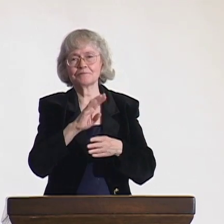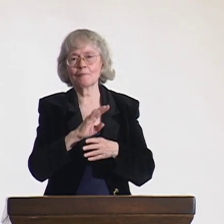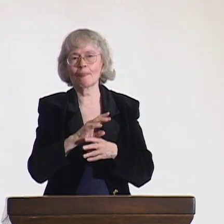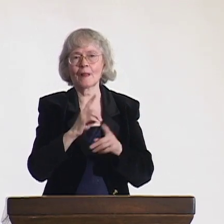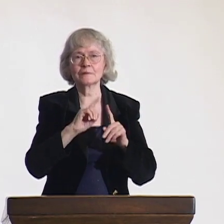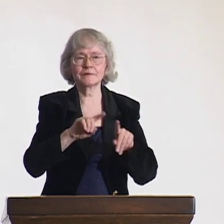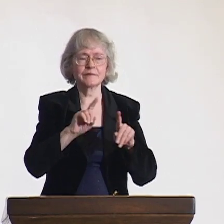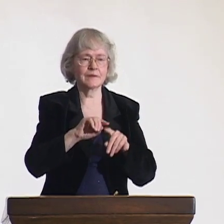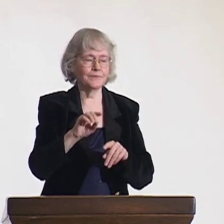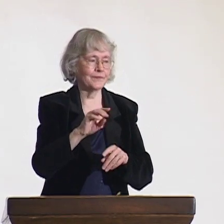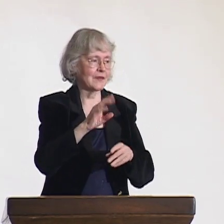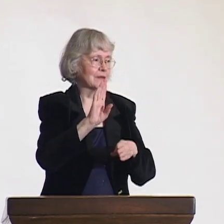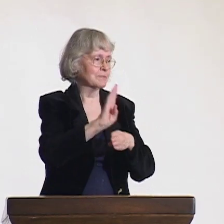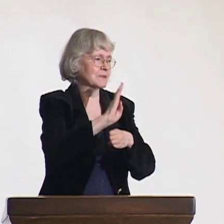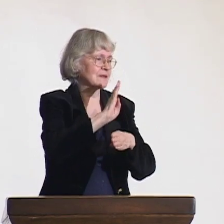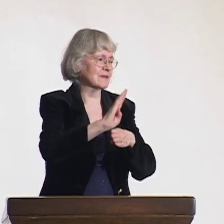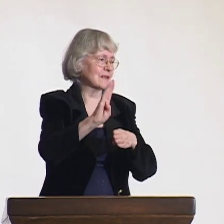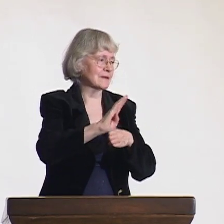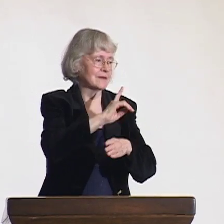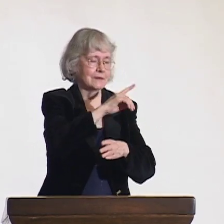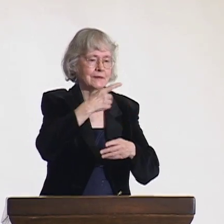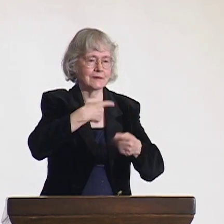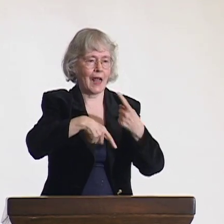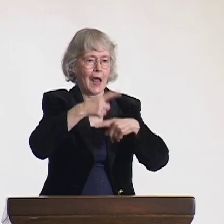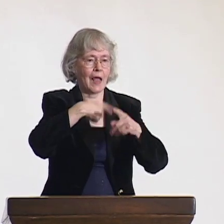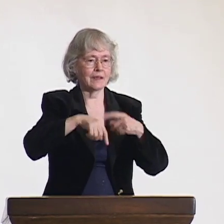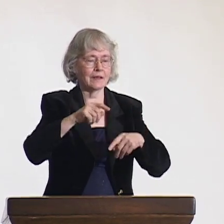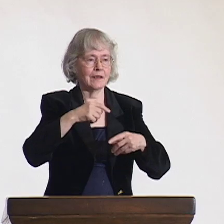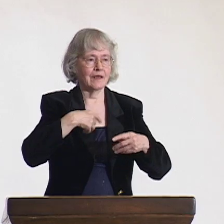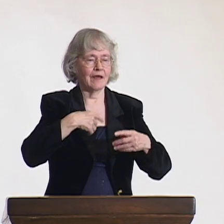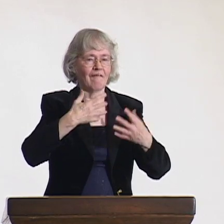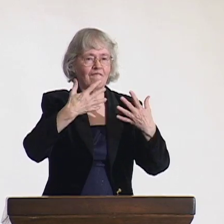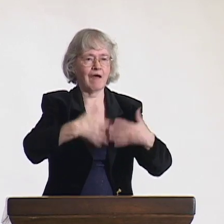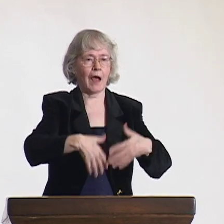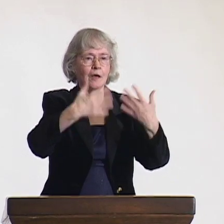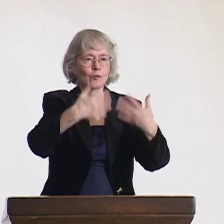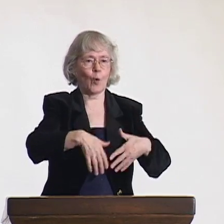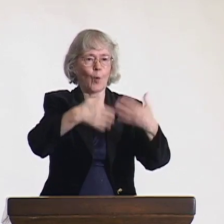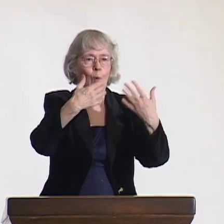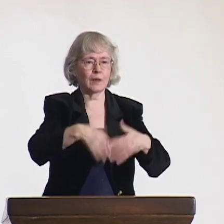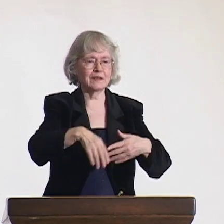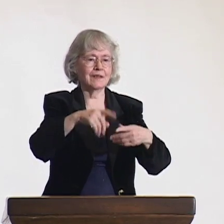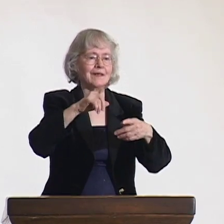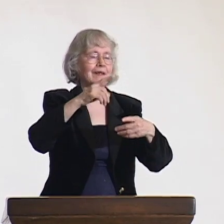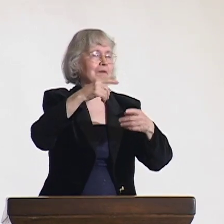There are many businesses and factories where deaf people are relegated to work,